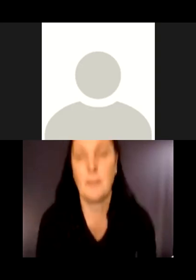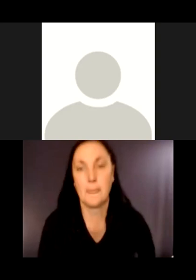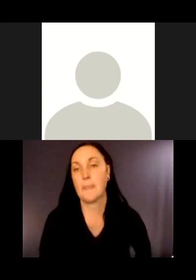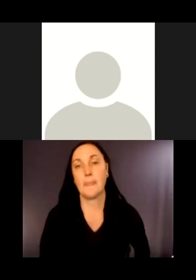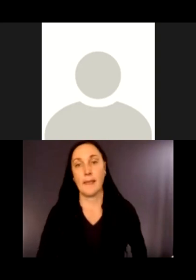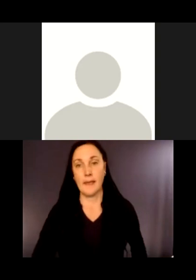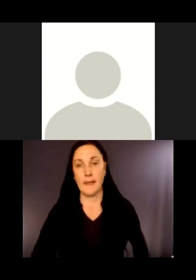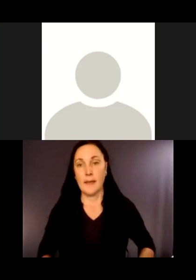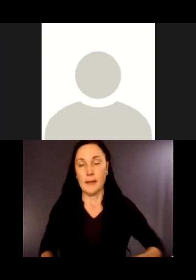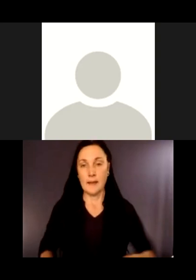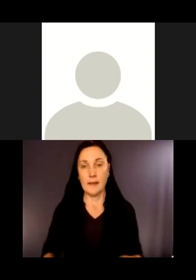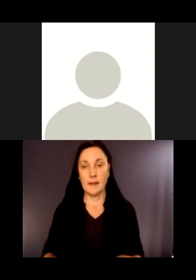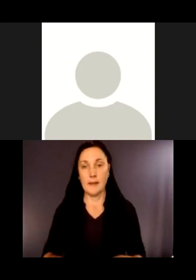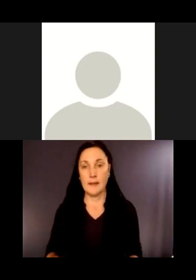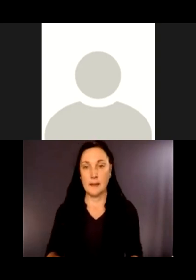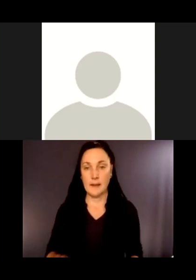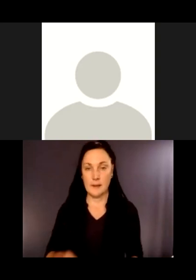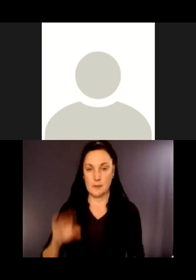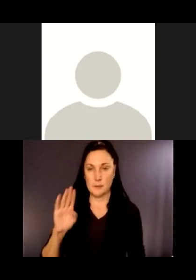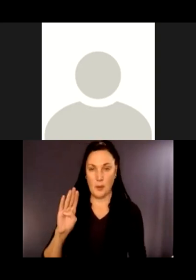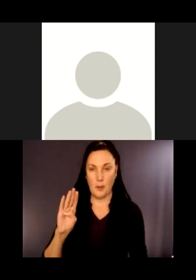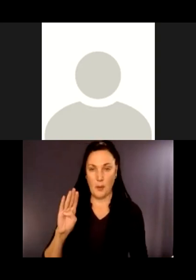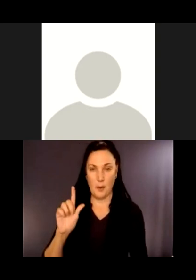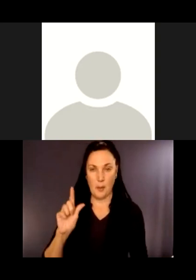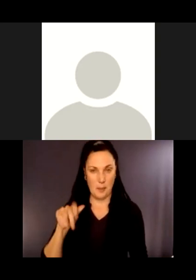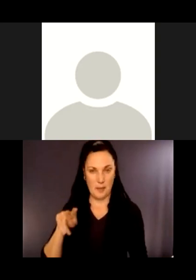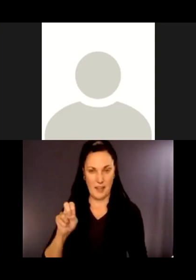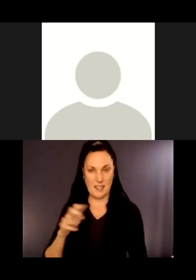You've got me really curious thinking about kiosks.